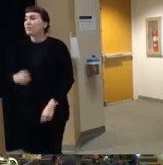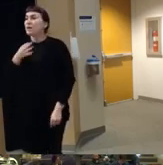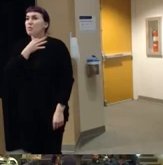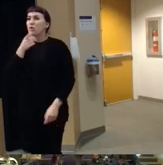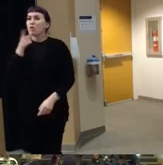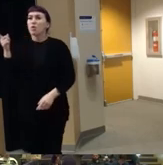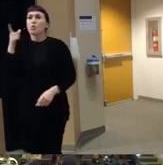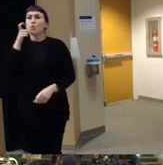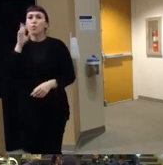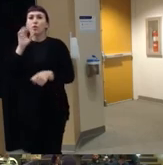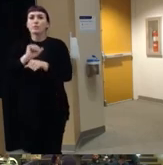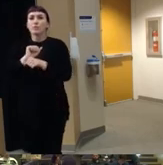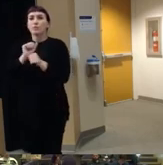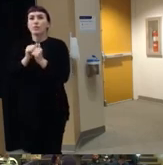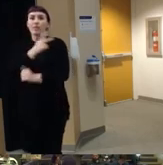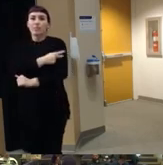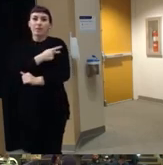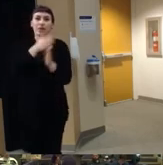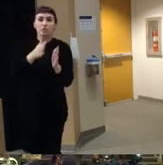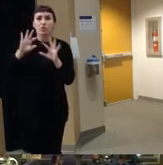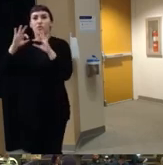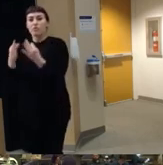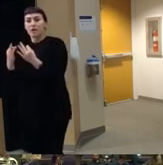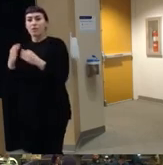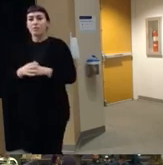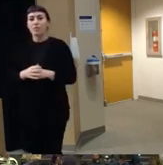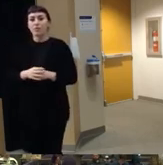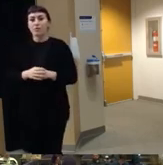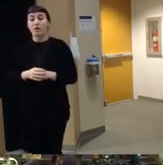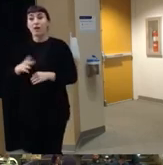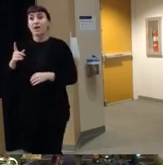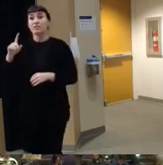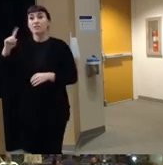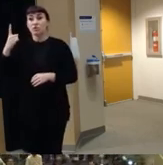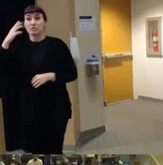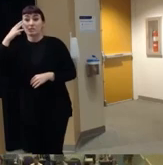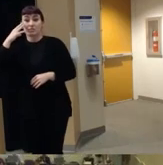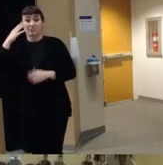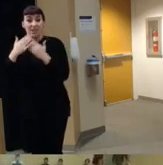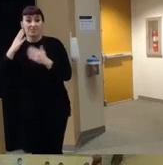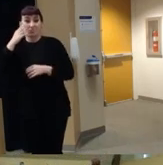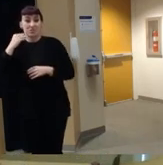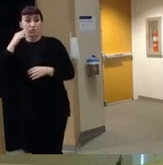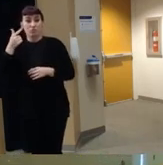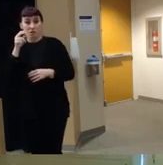room who has worked with a patient or family who has first degree experience with a a gun injury